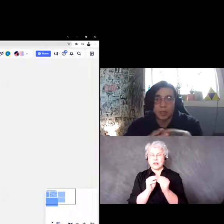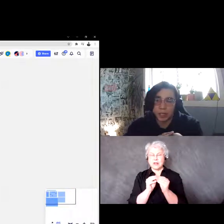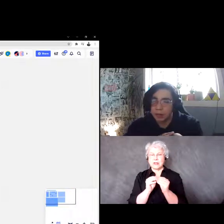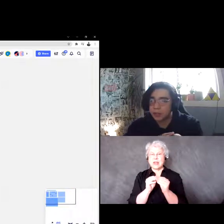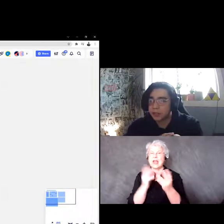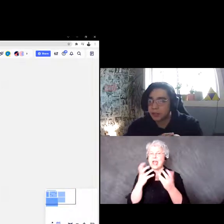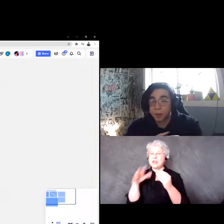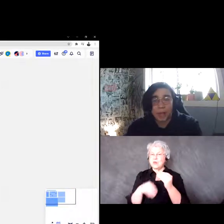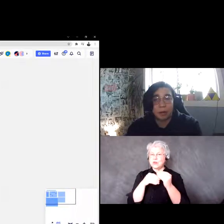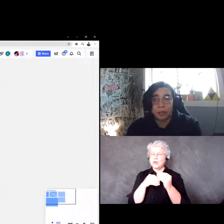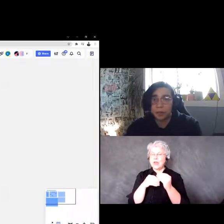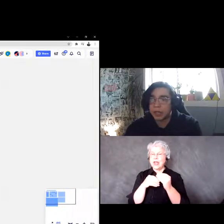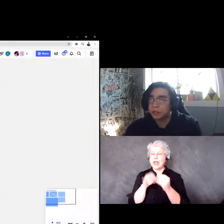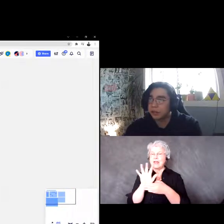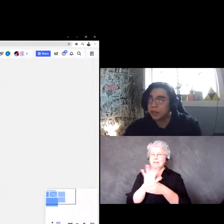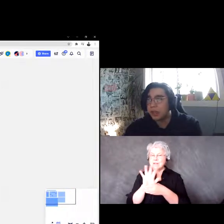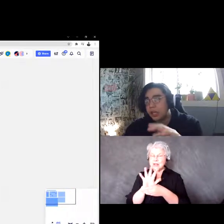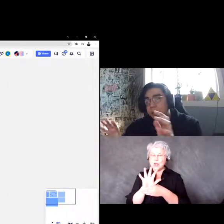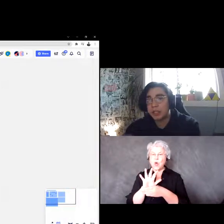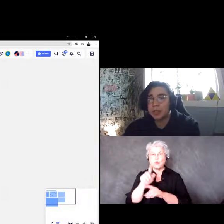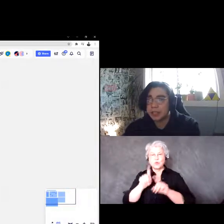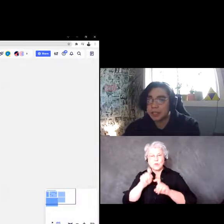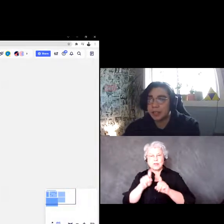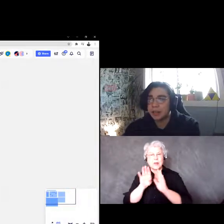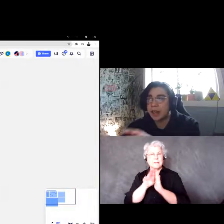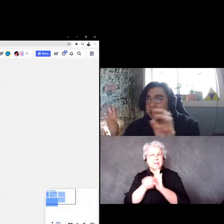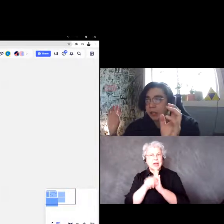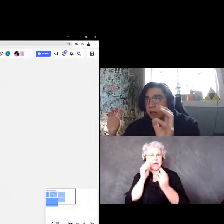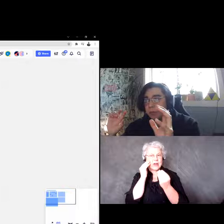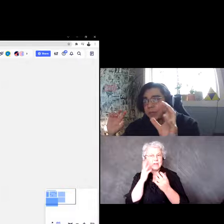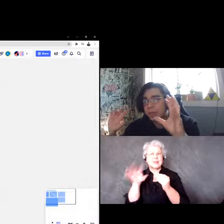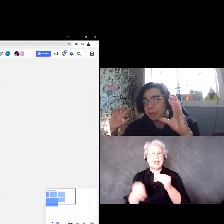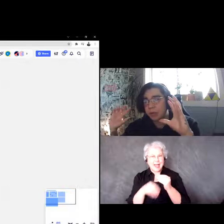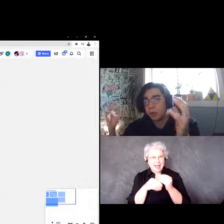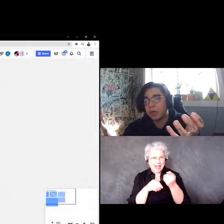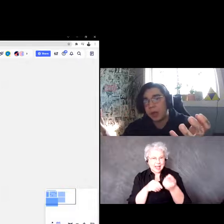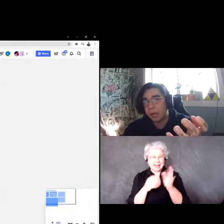any questions or background information you can always put this here and it will always be one hub